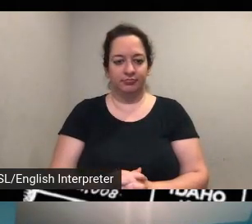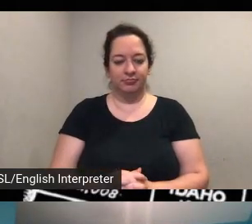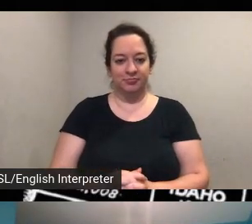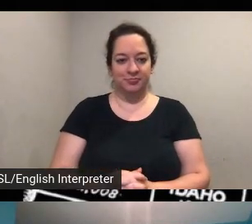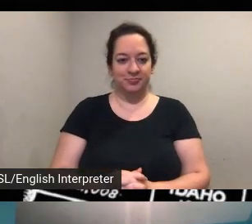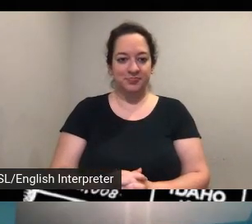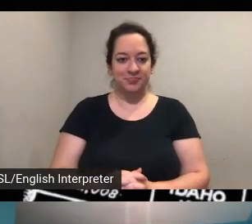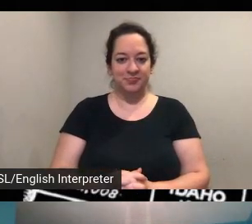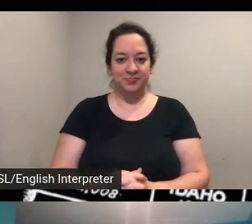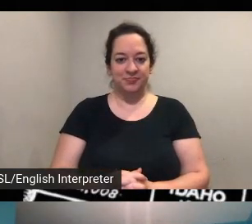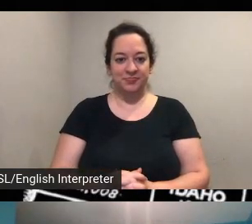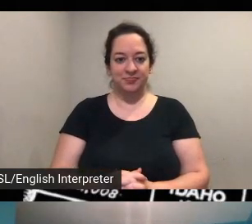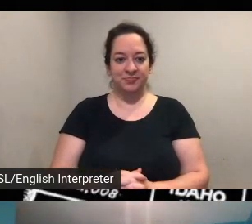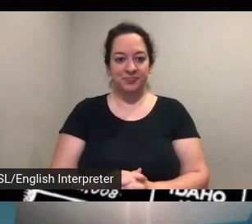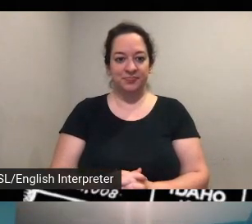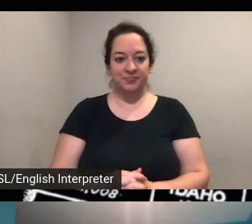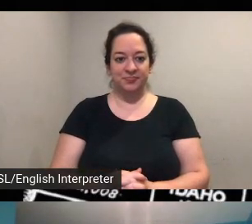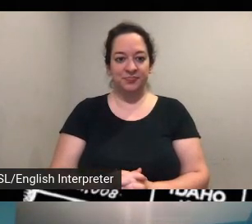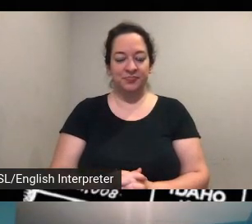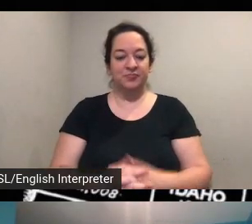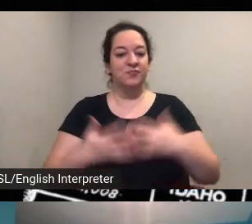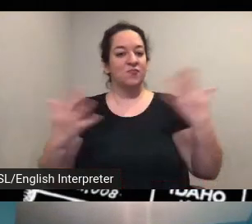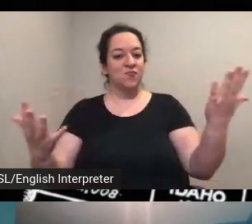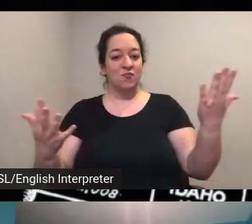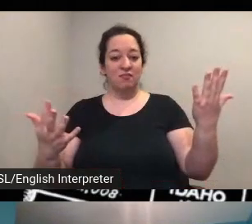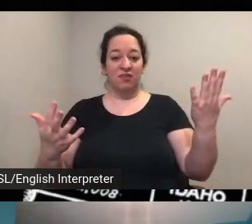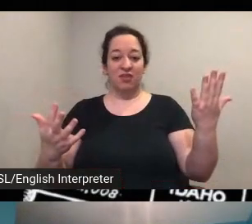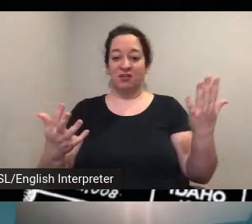well maybe i i can throw that open i i've i've been surprised by several